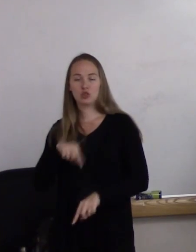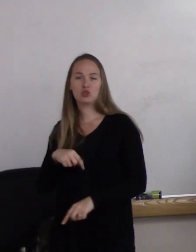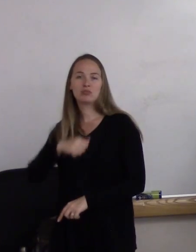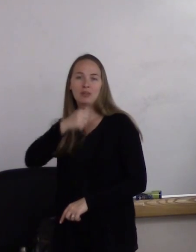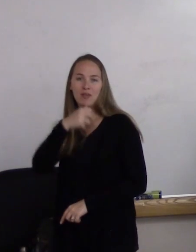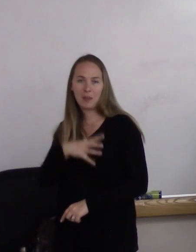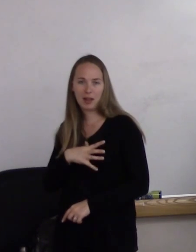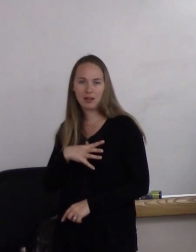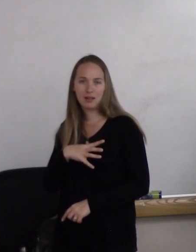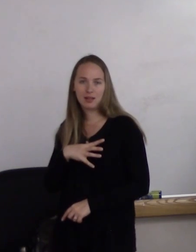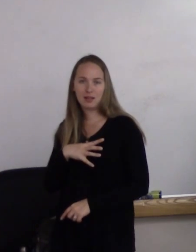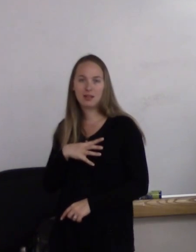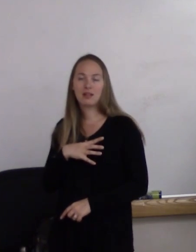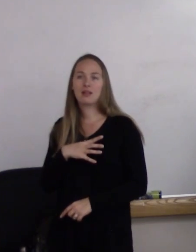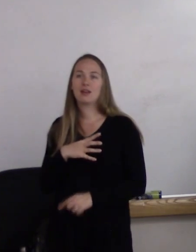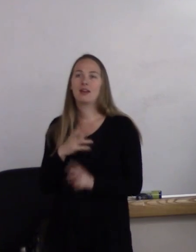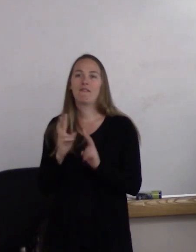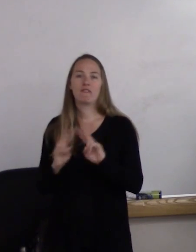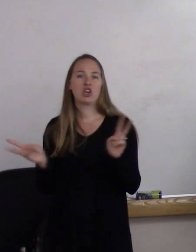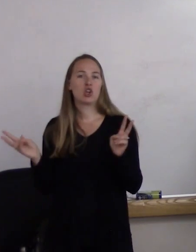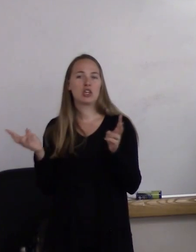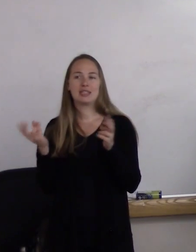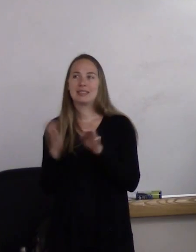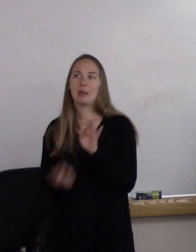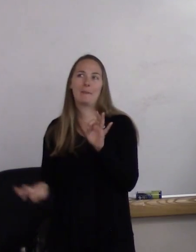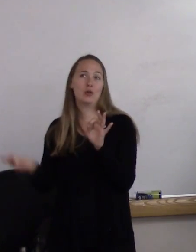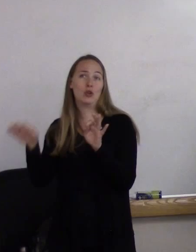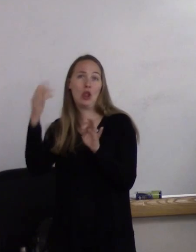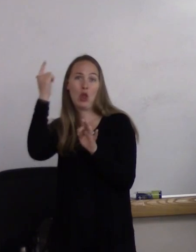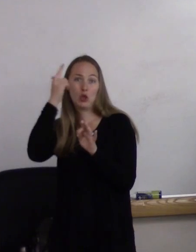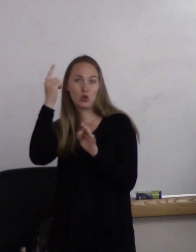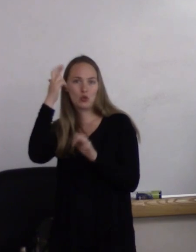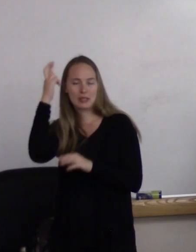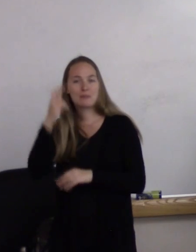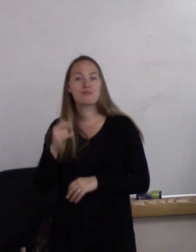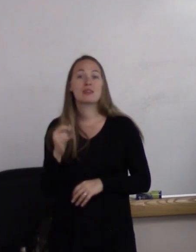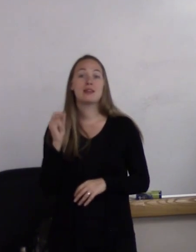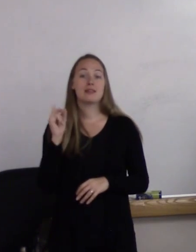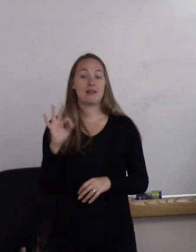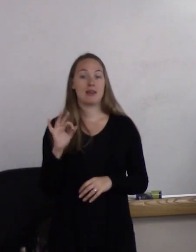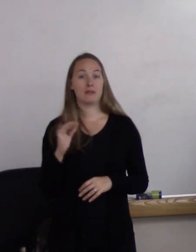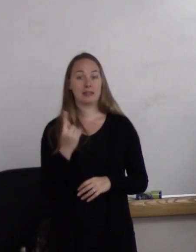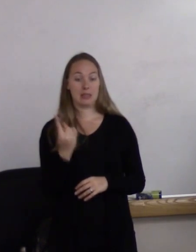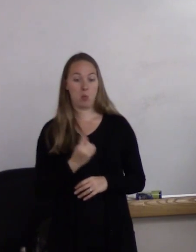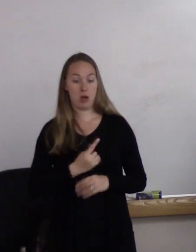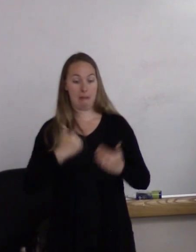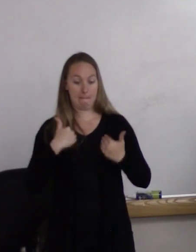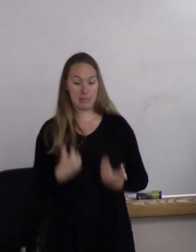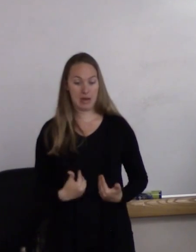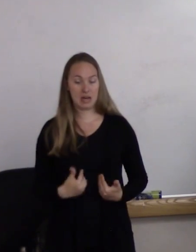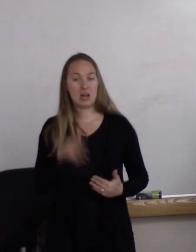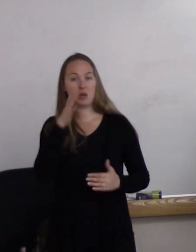and it's a very simple, logical reason. If you're going to take someone's body and pick a gender,